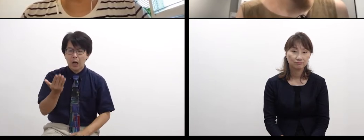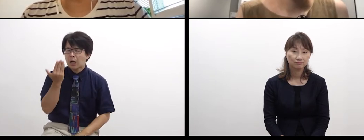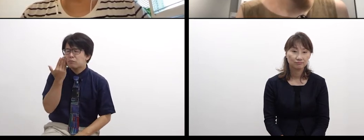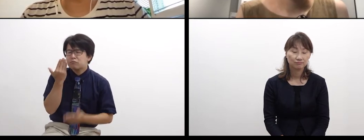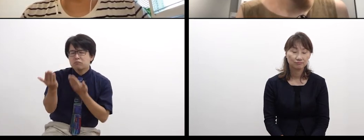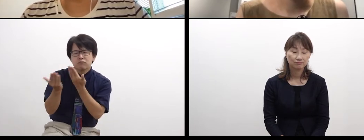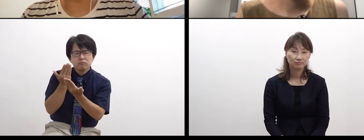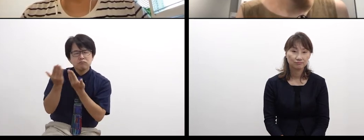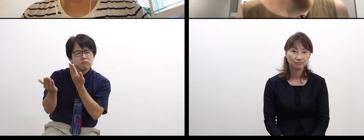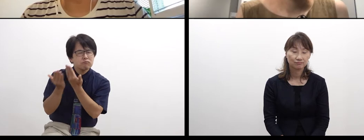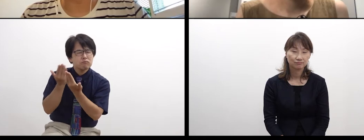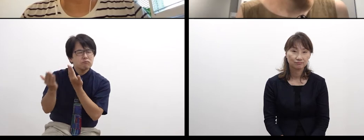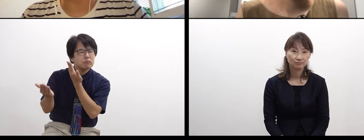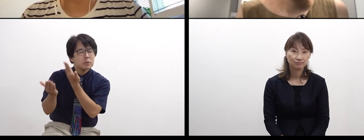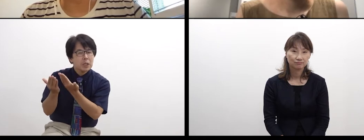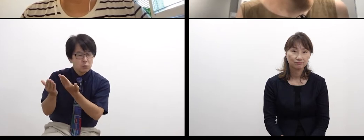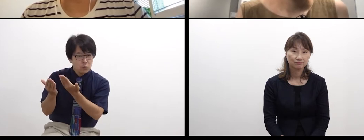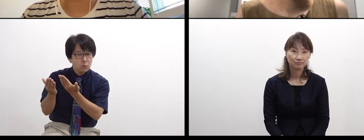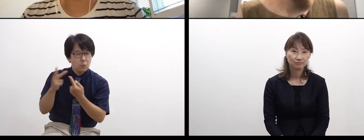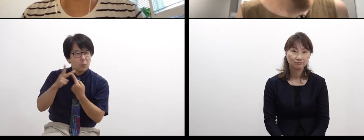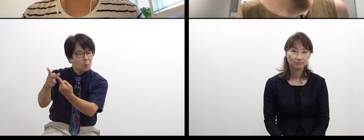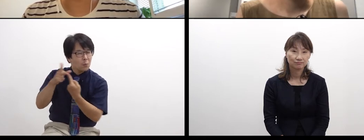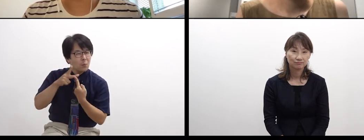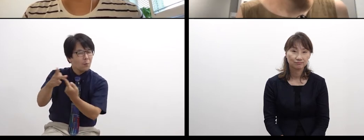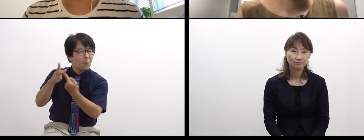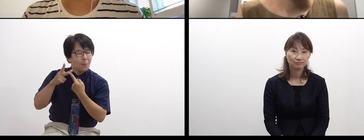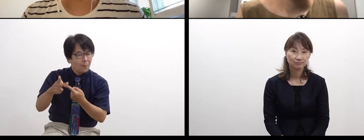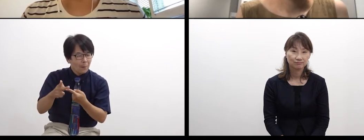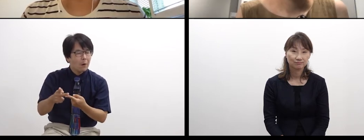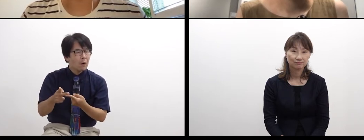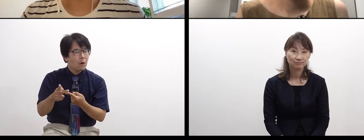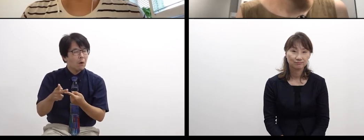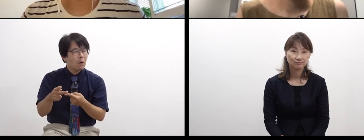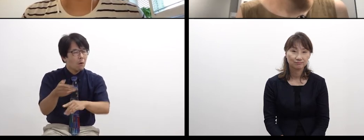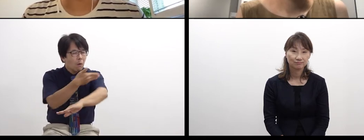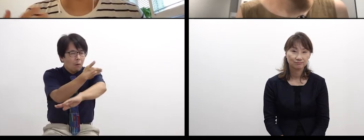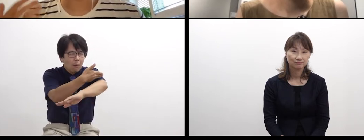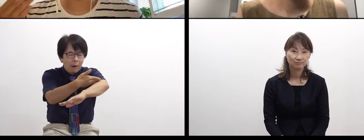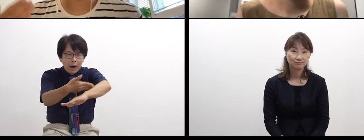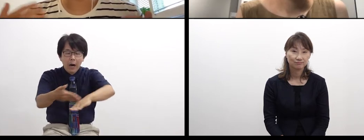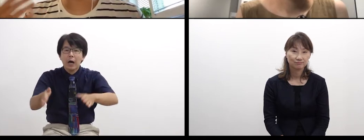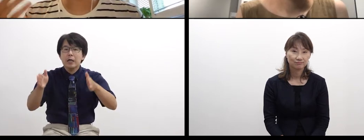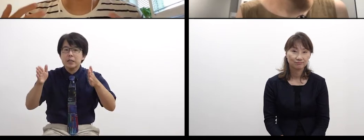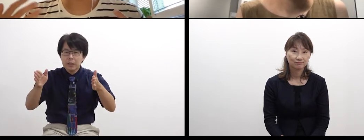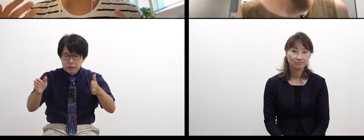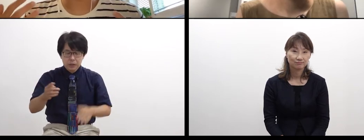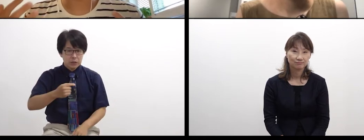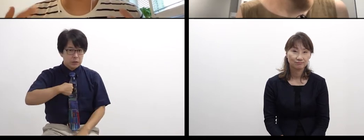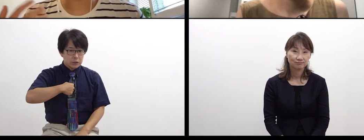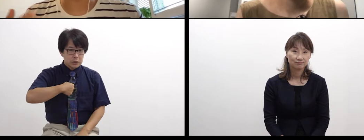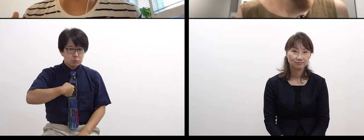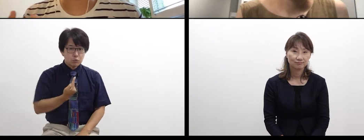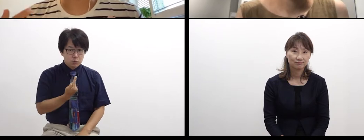I somehow understand the difference